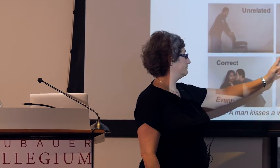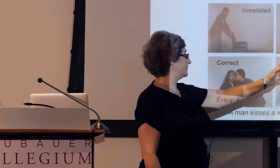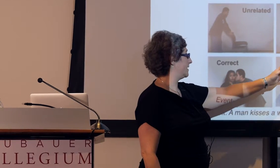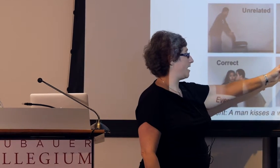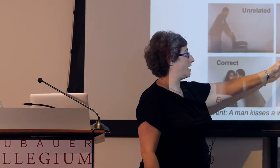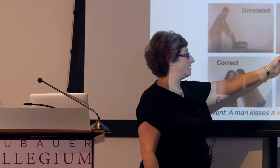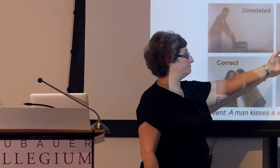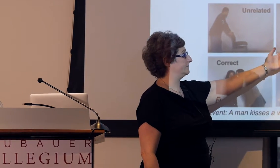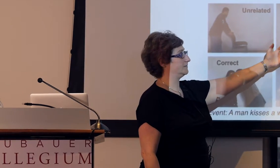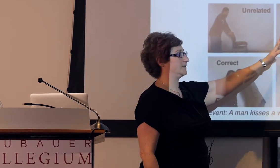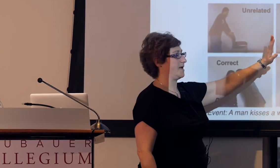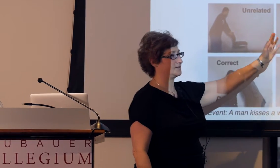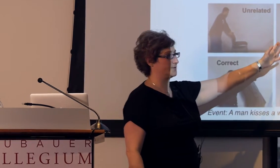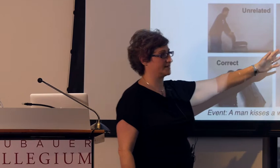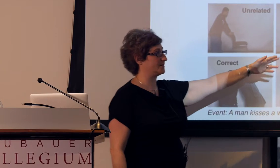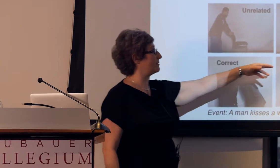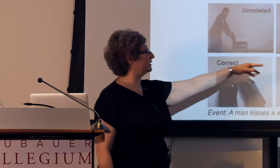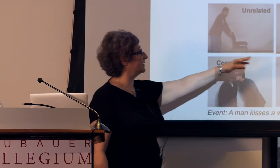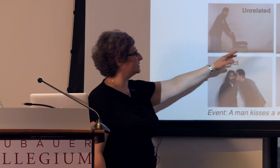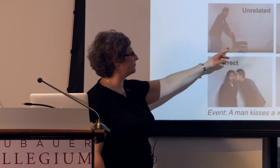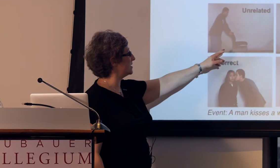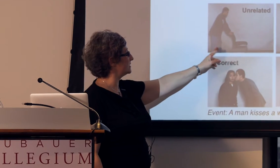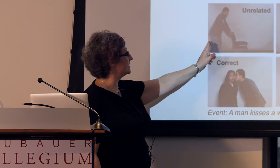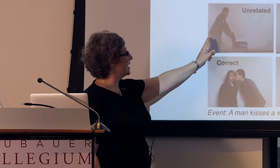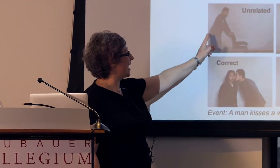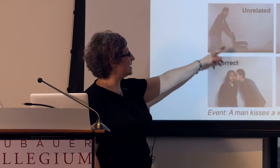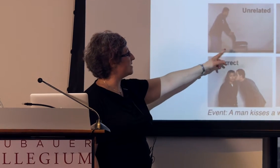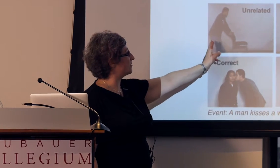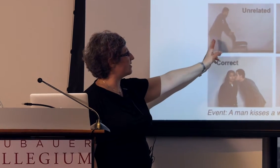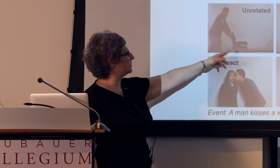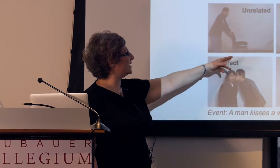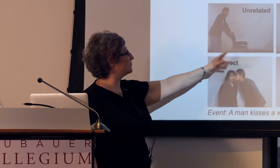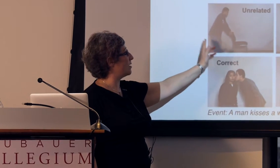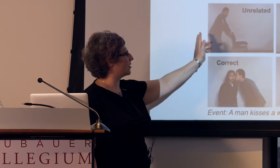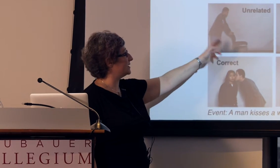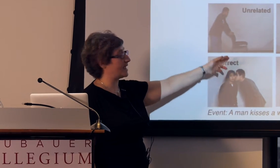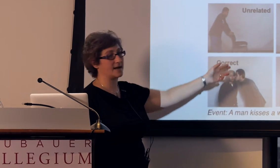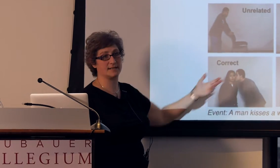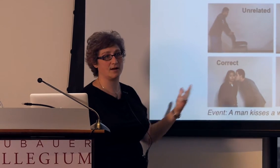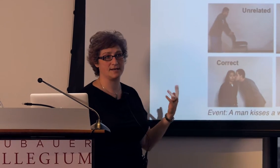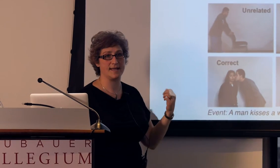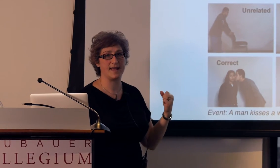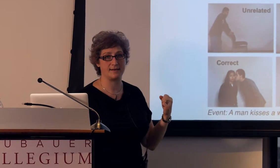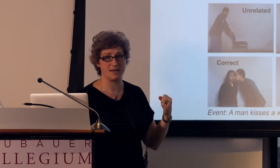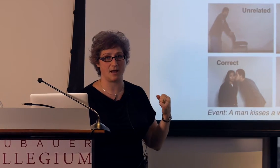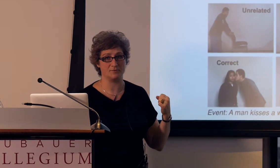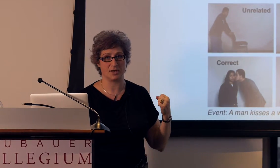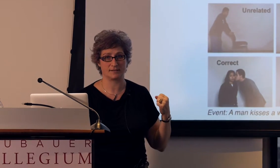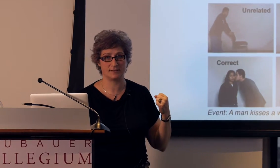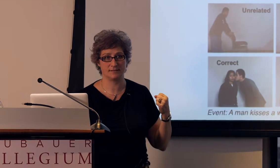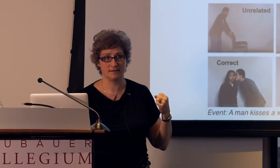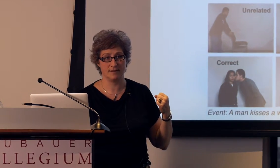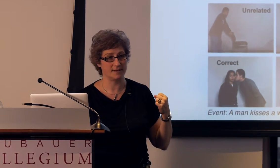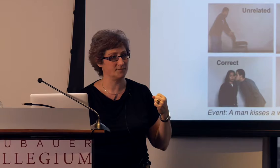the man's doing something completely different, and another unrelated one where he's acting on an inanimate object.